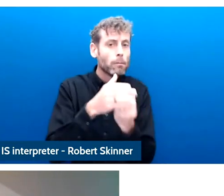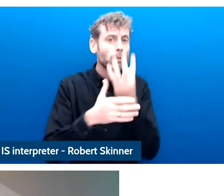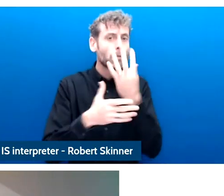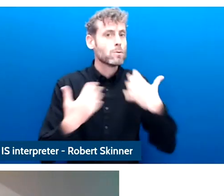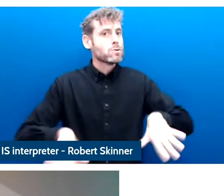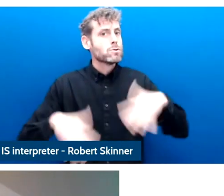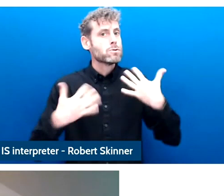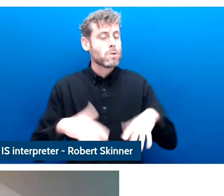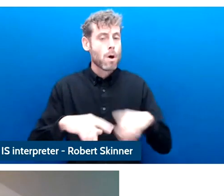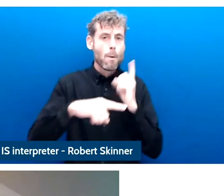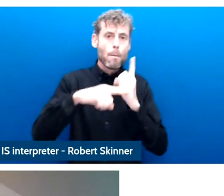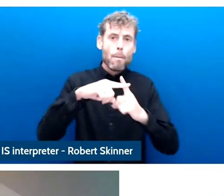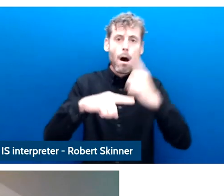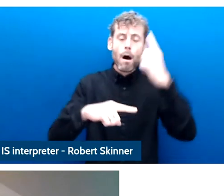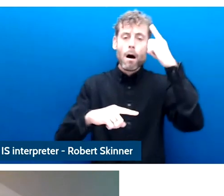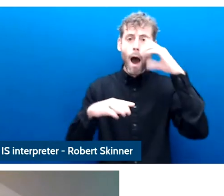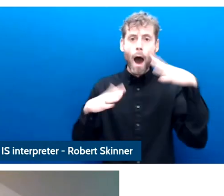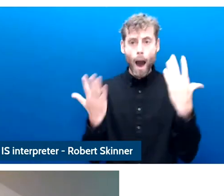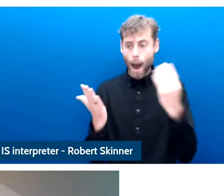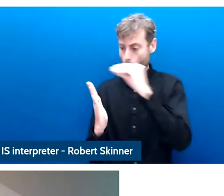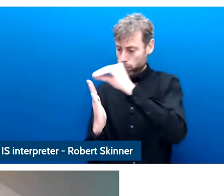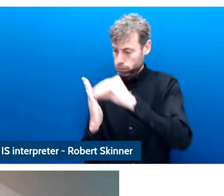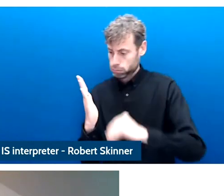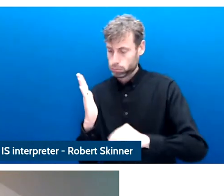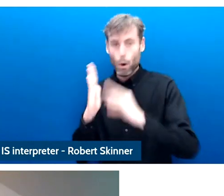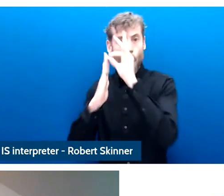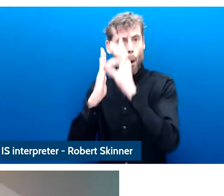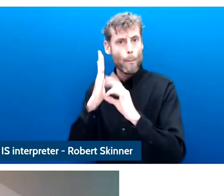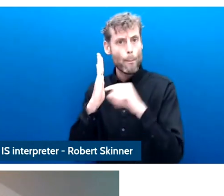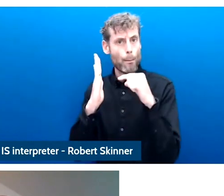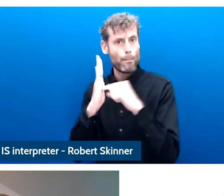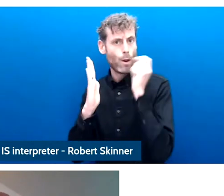hope that some of this will become clear as we move through the next days.